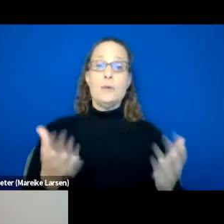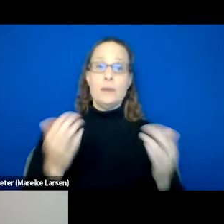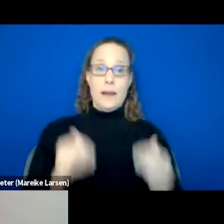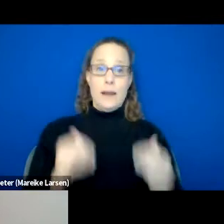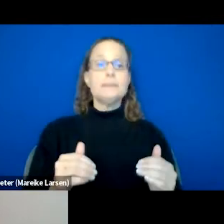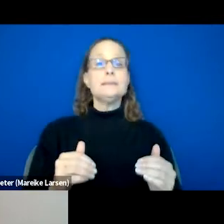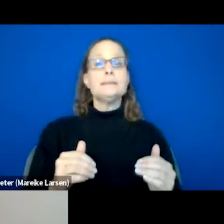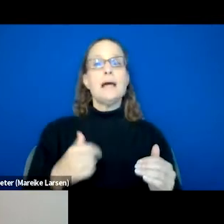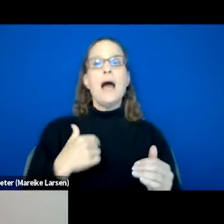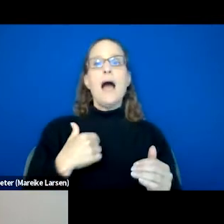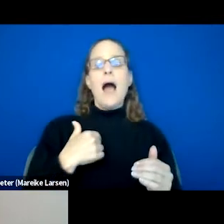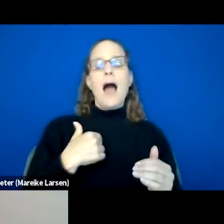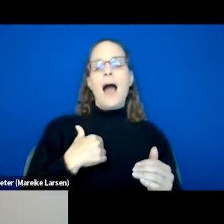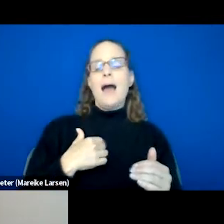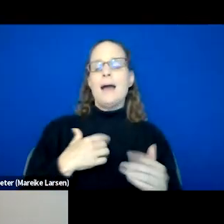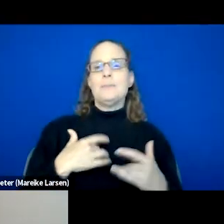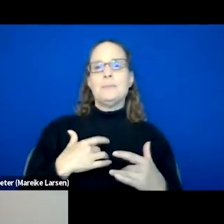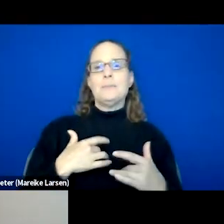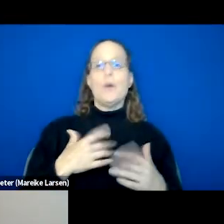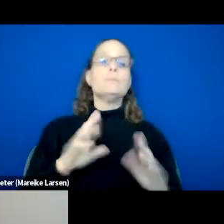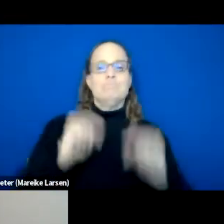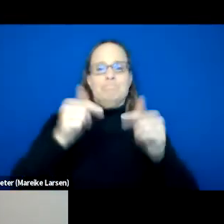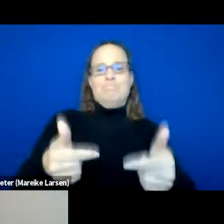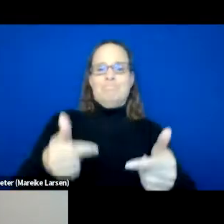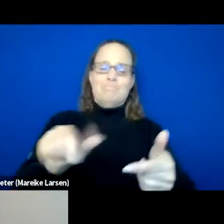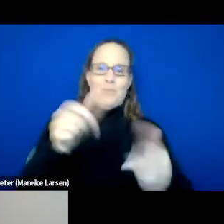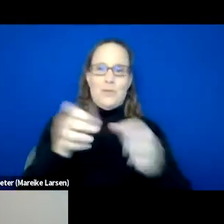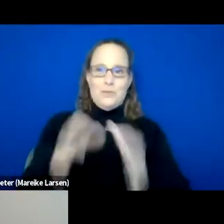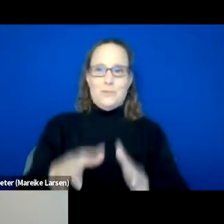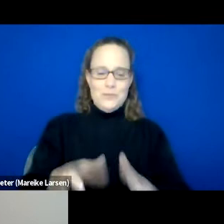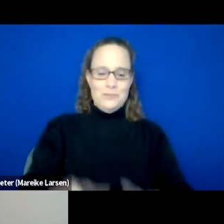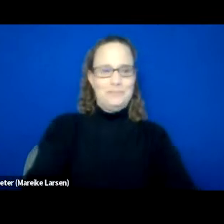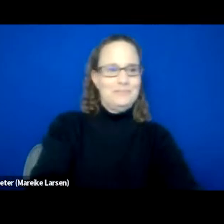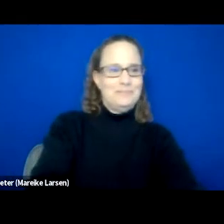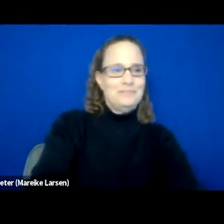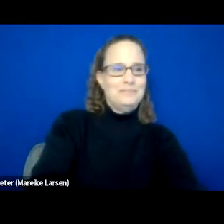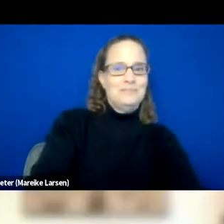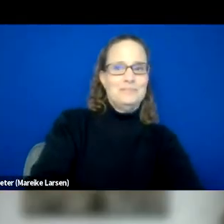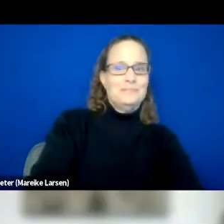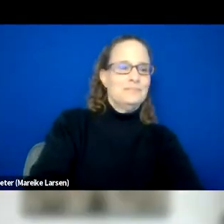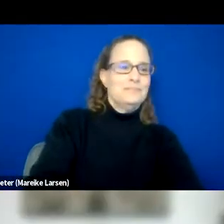So I'm just so pleased to introduce Julia Mines, the Executive Director of the Miracles Club,